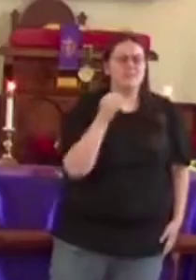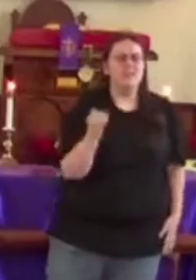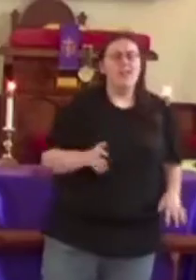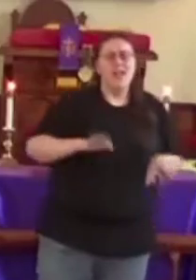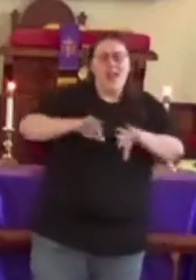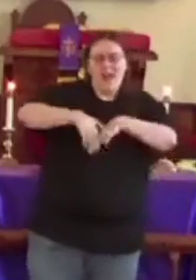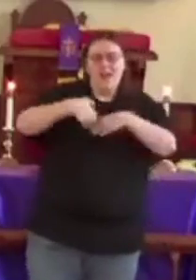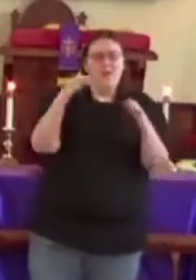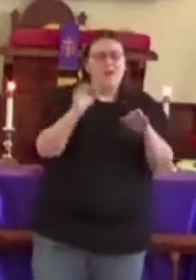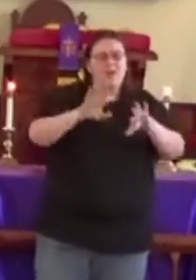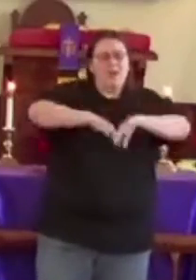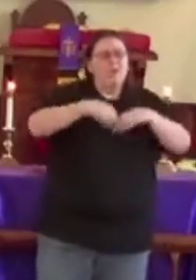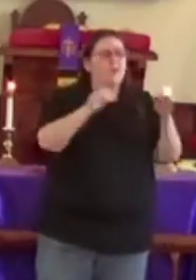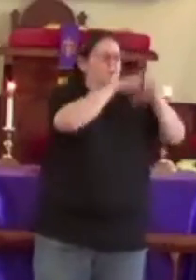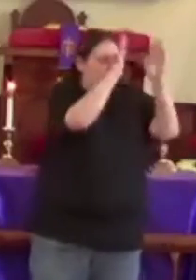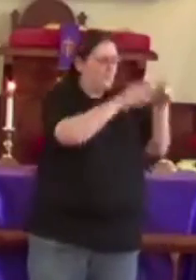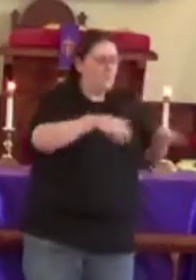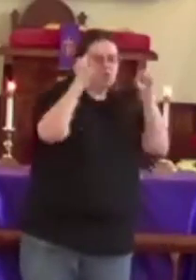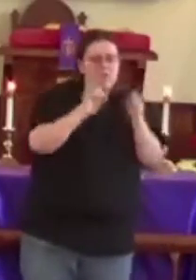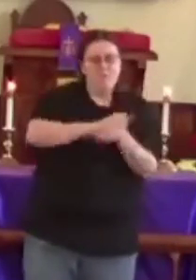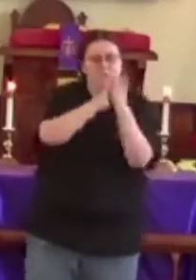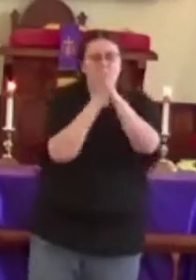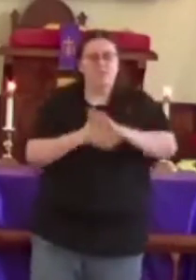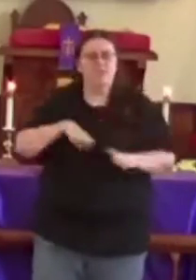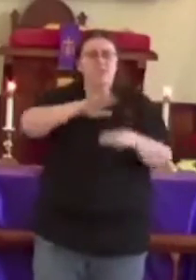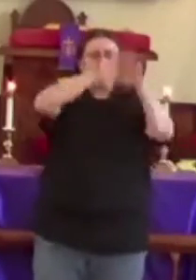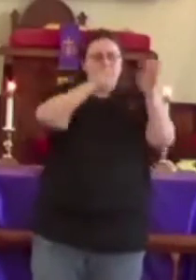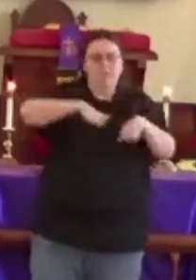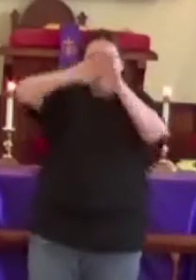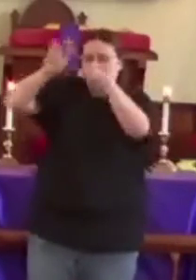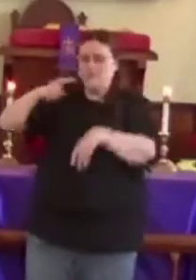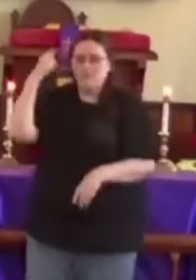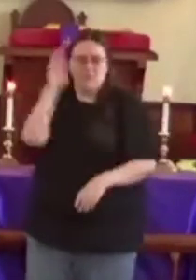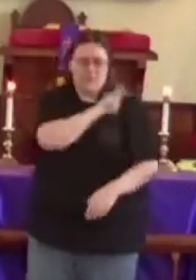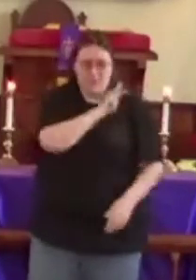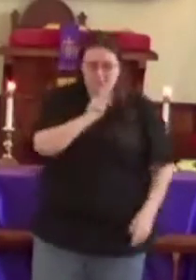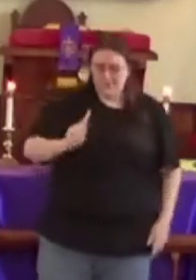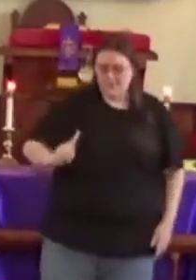How a stable could be a palace for a king